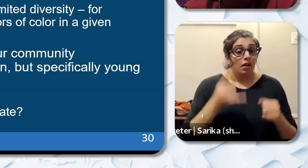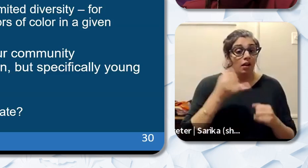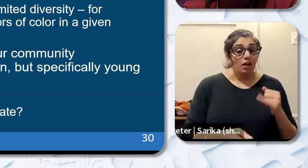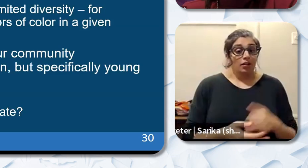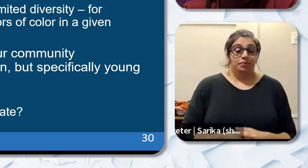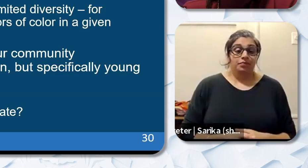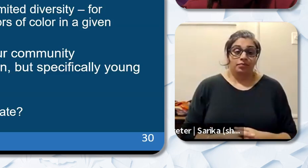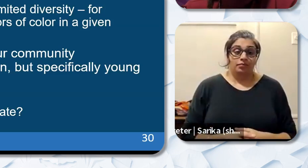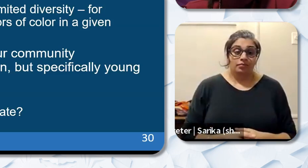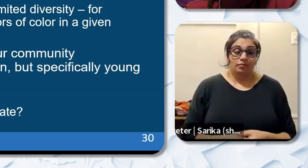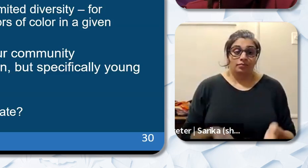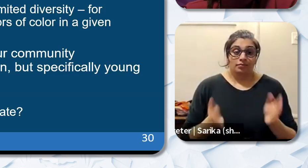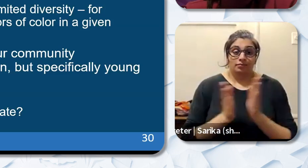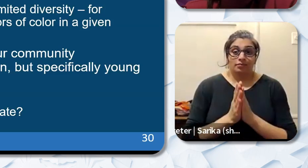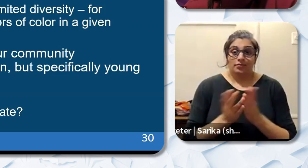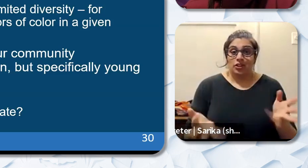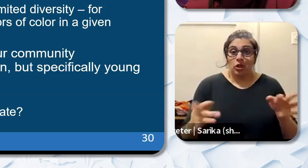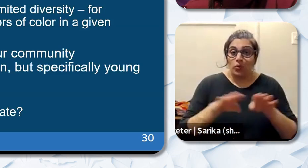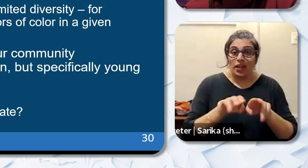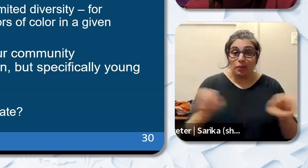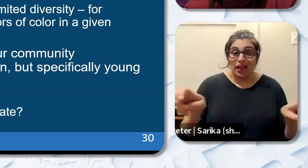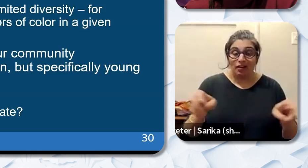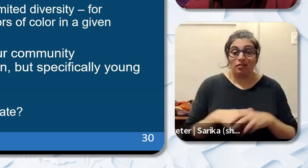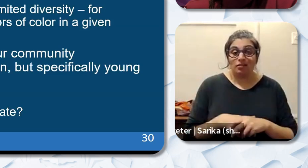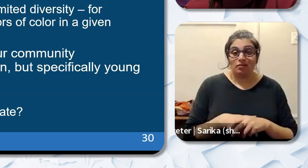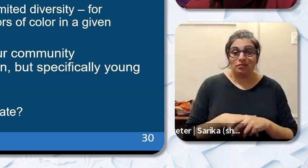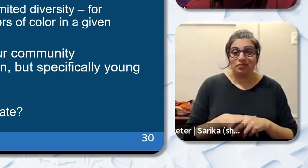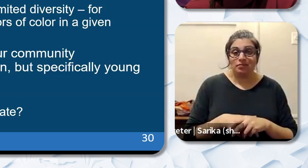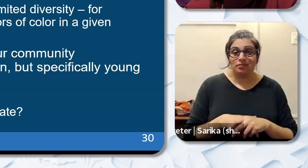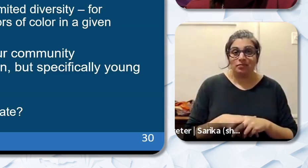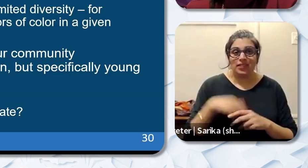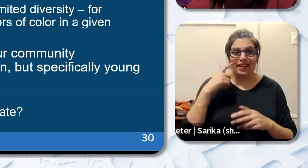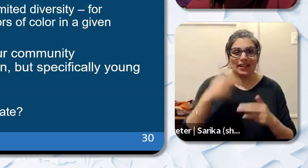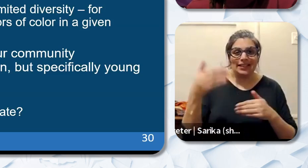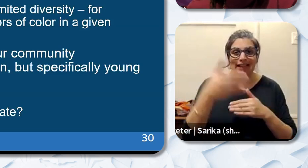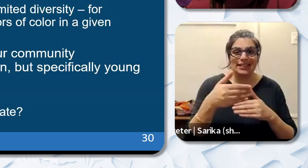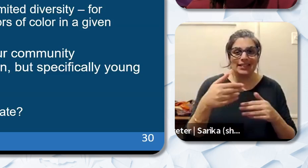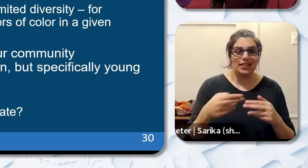we're going to ask to close out the panel. And this is I think it's on the next slide.